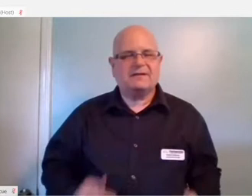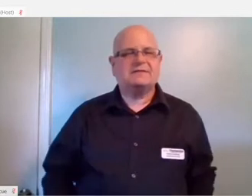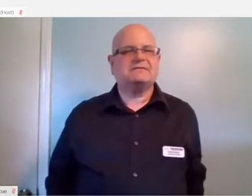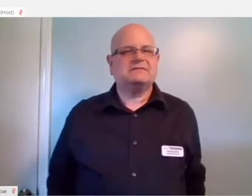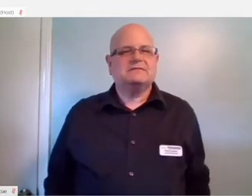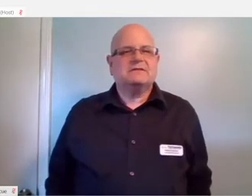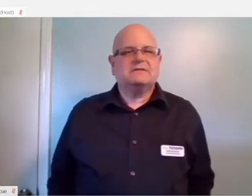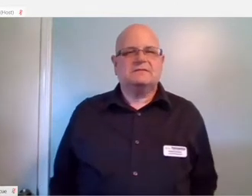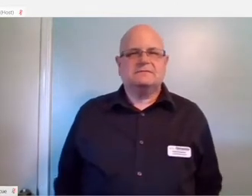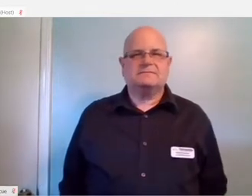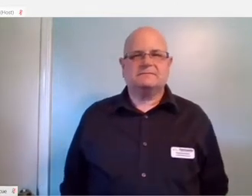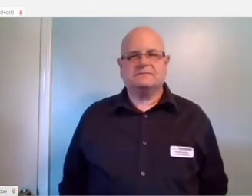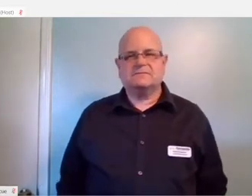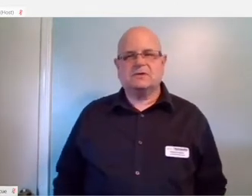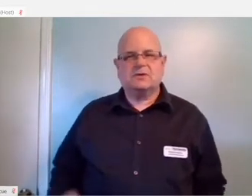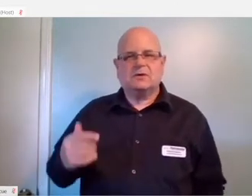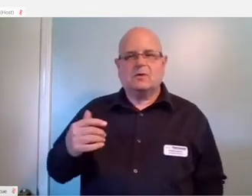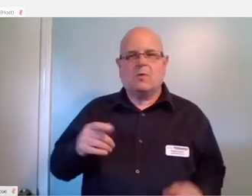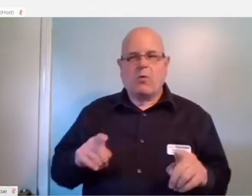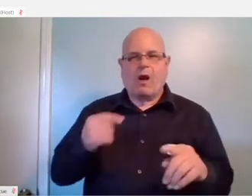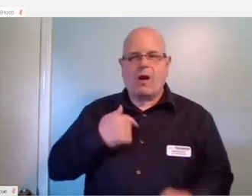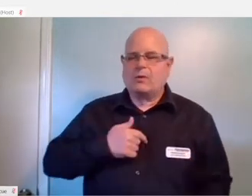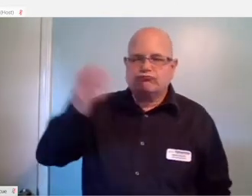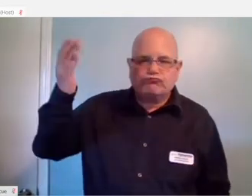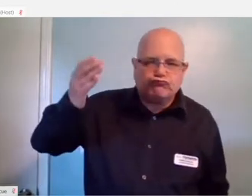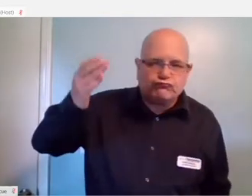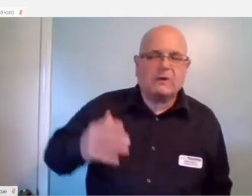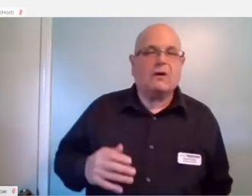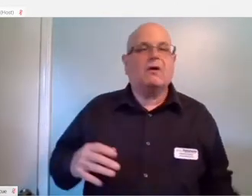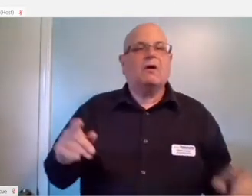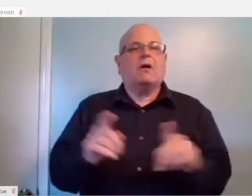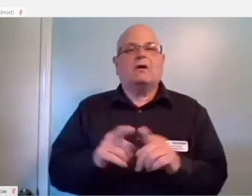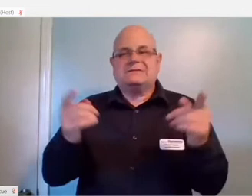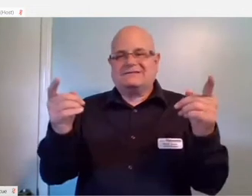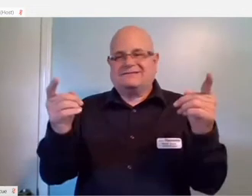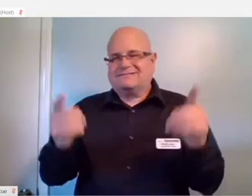All of the information that we're giving out today. And the same thing happens with video games.